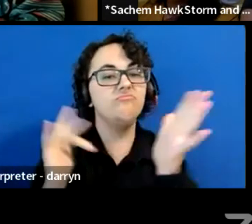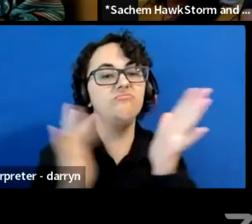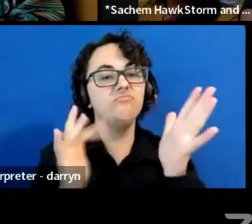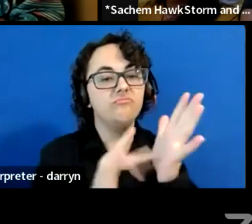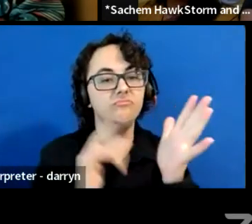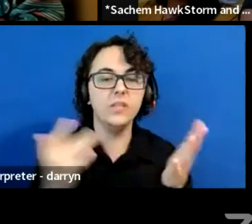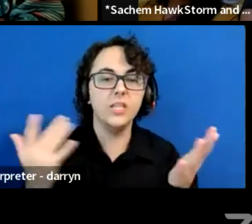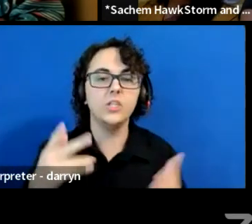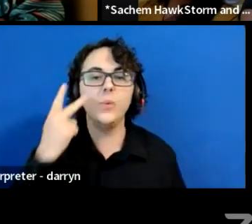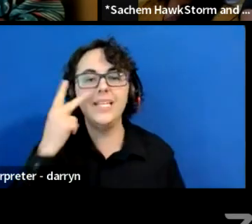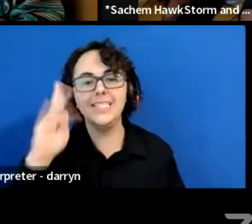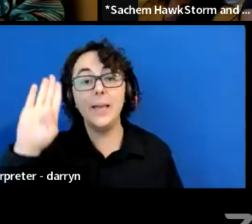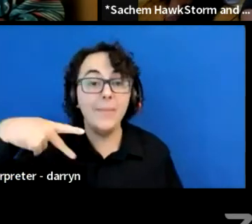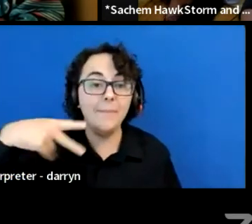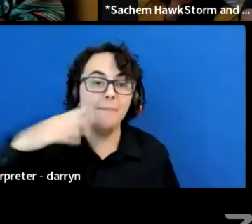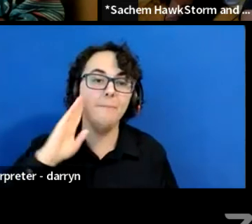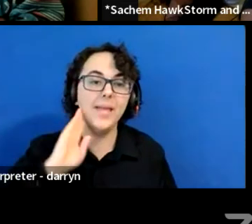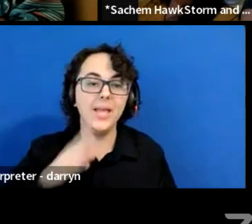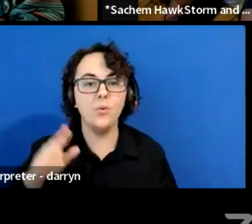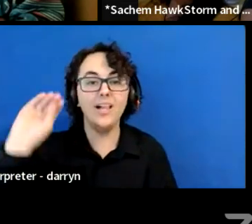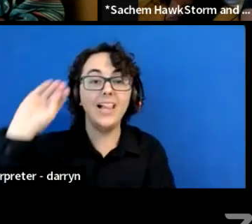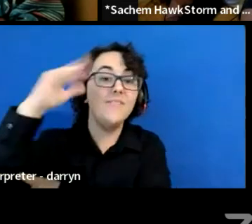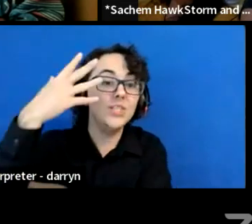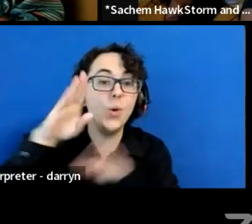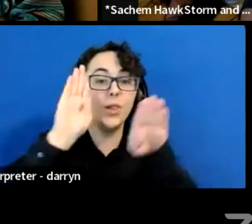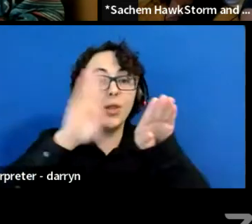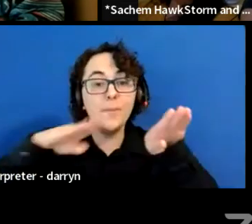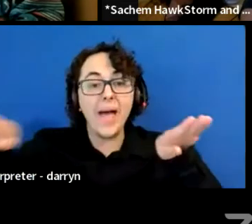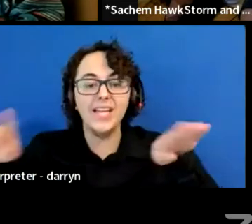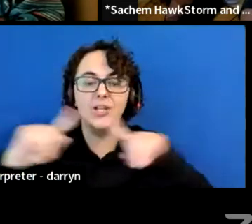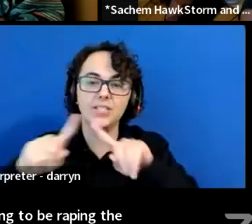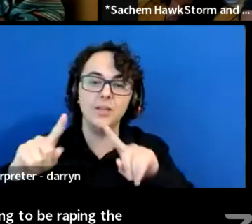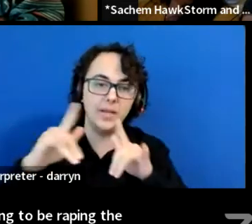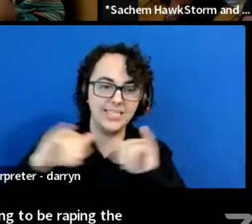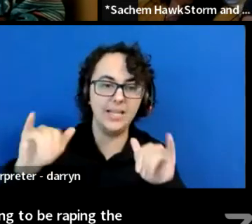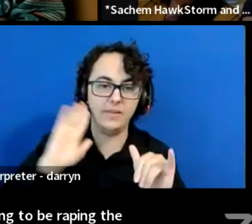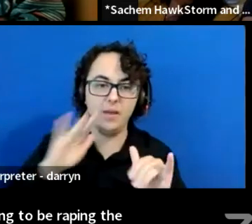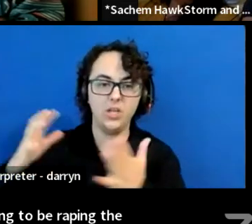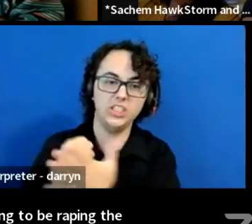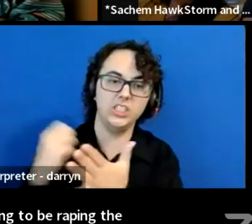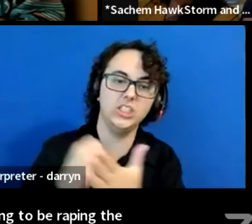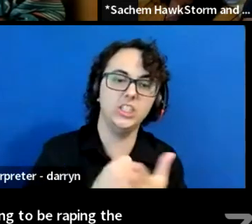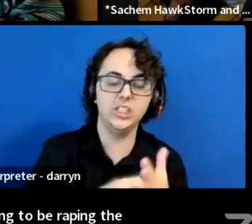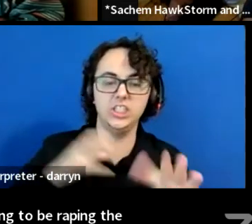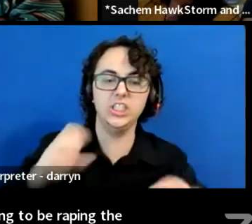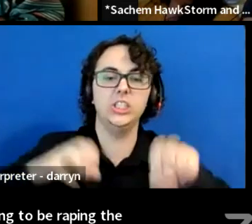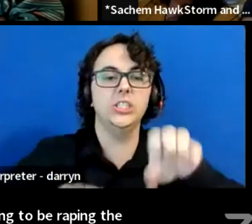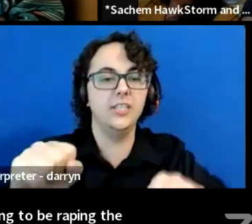They're still gonna be raping the land somewhere else and things like that, but we wanna take that away from them. They've had it for a long time.